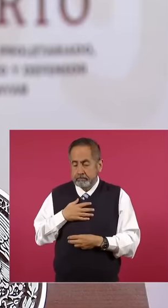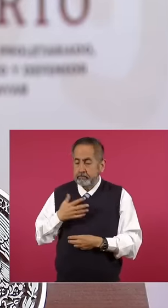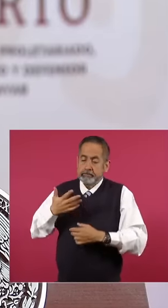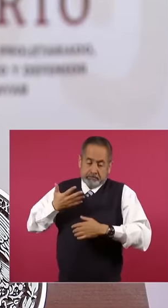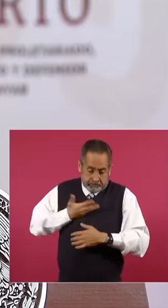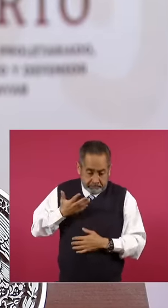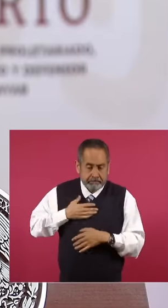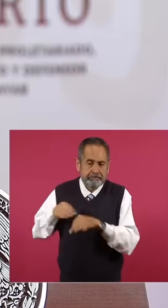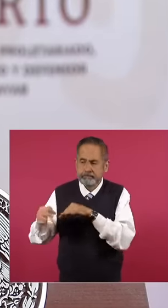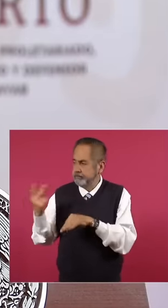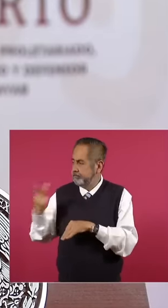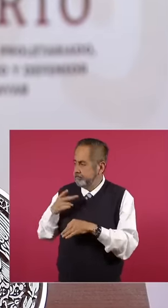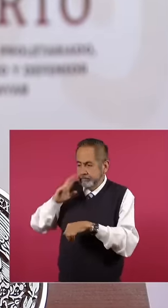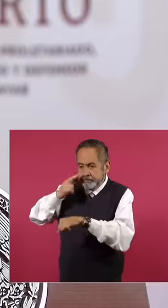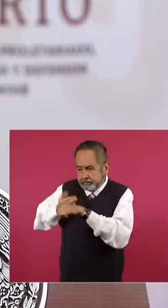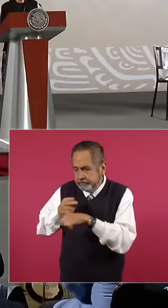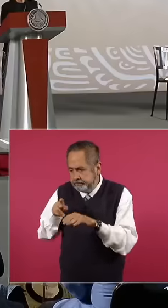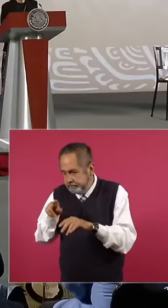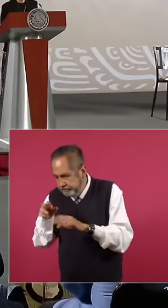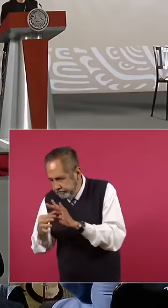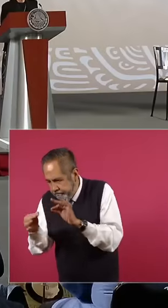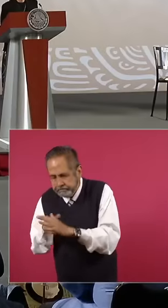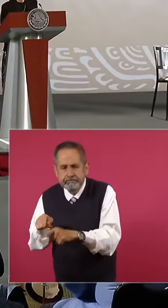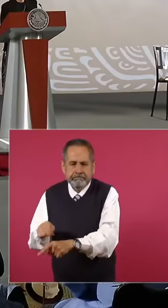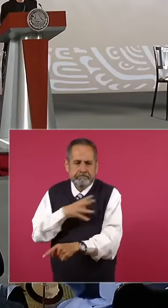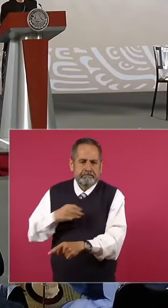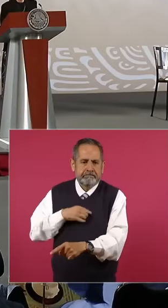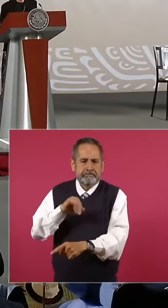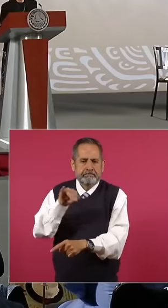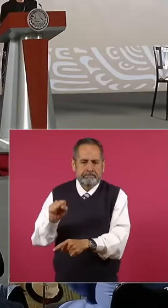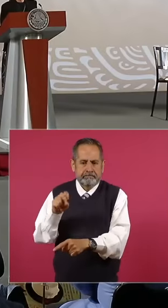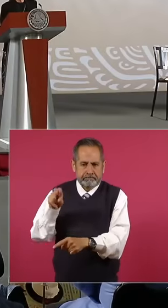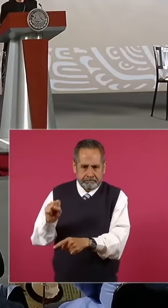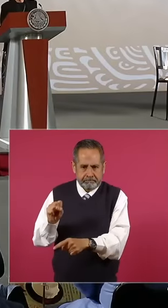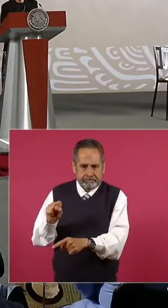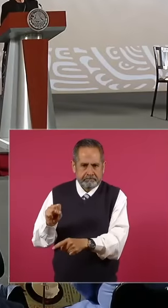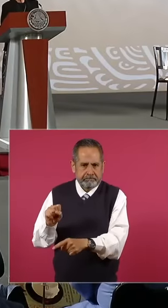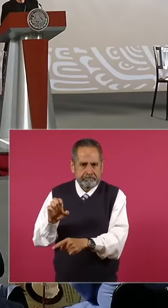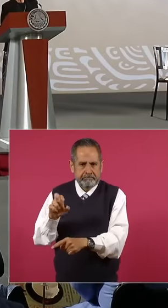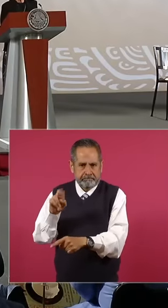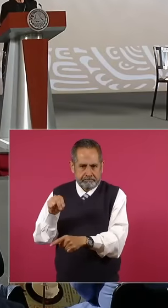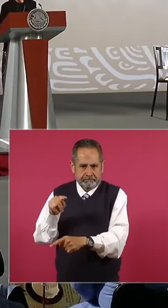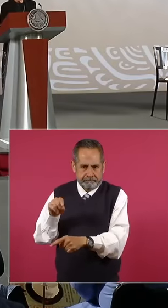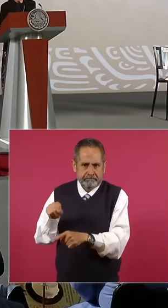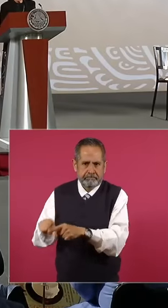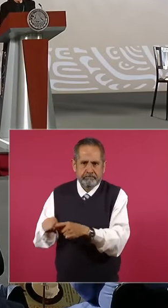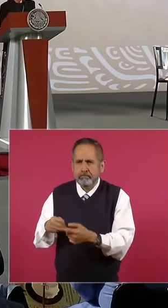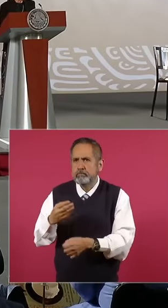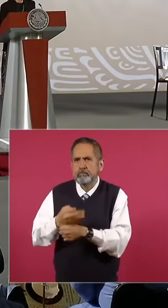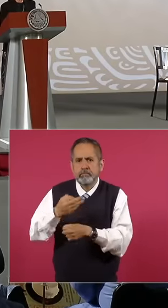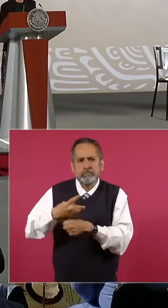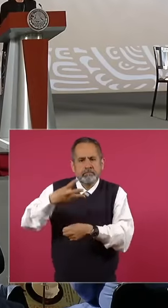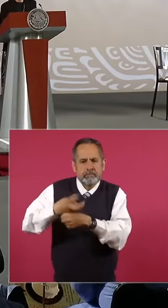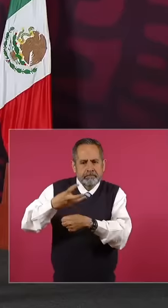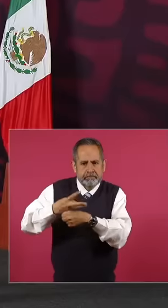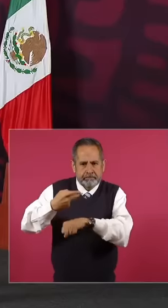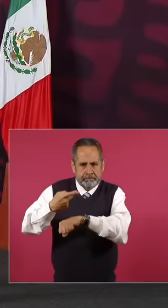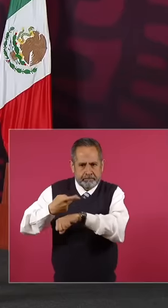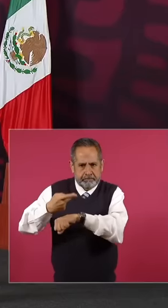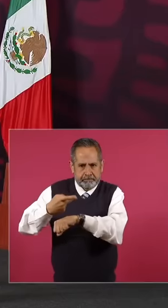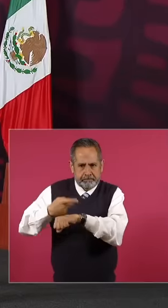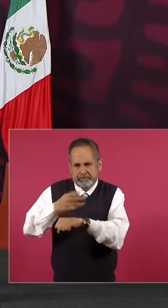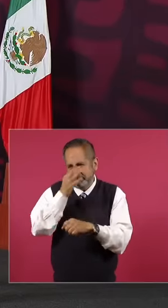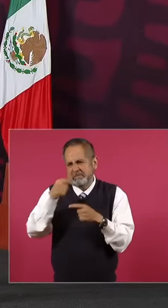important job left with Jesús Ernesto and we are now in the third year of high school in a few months this